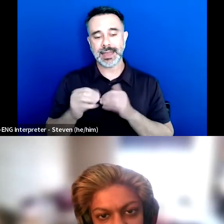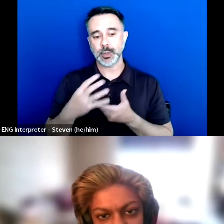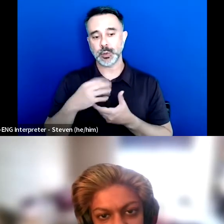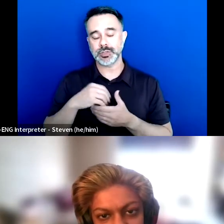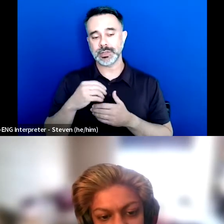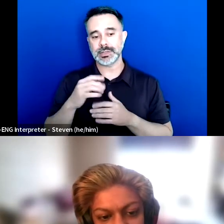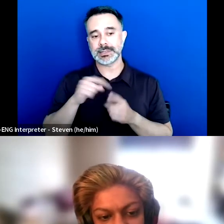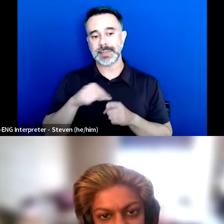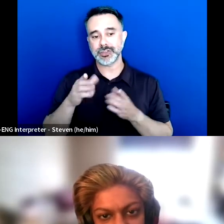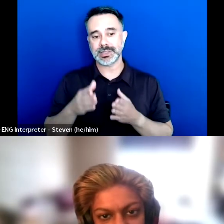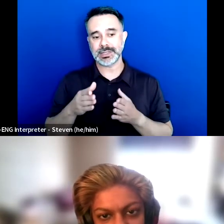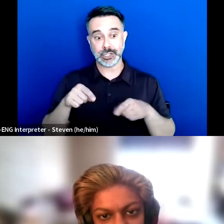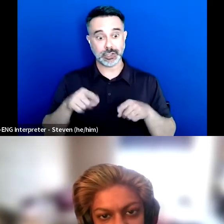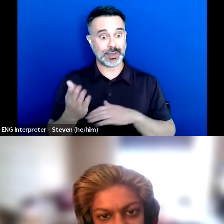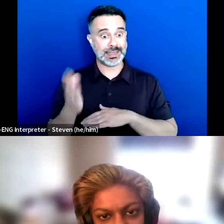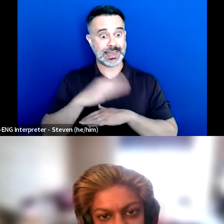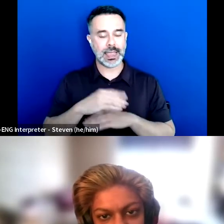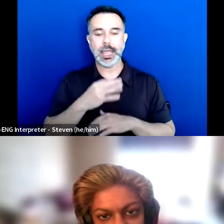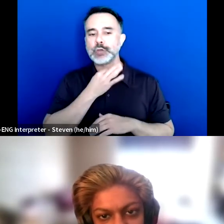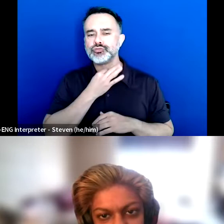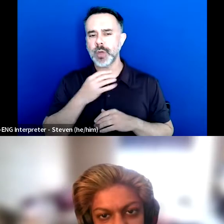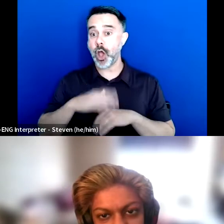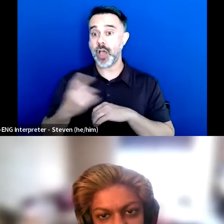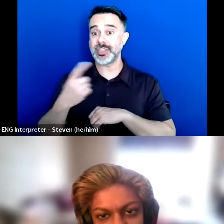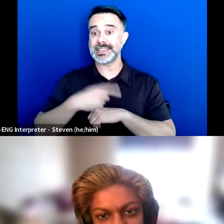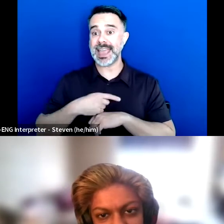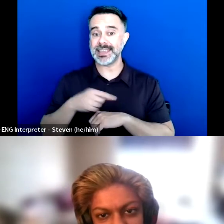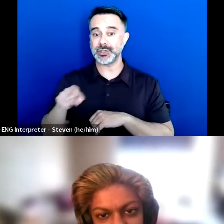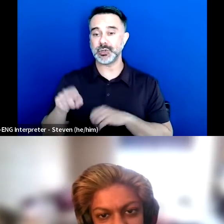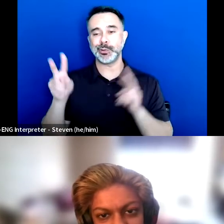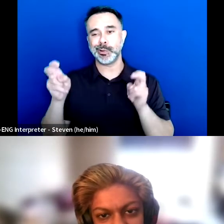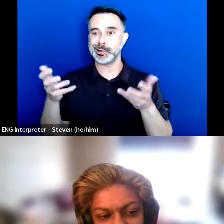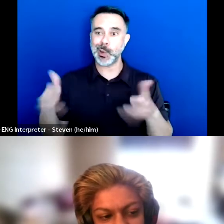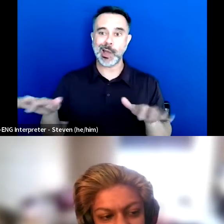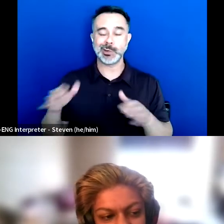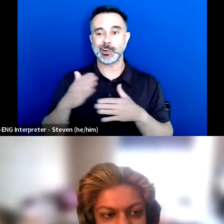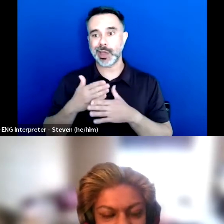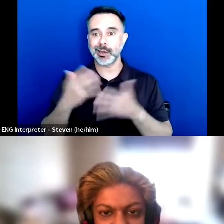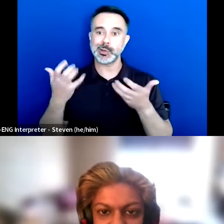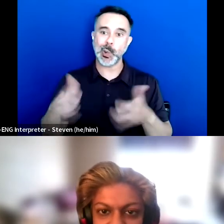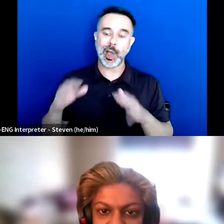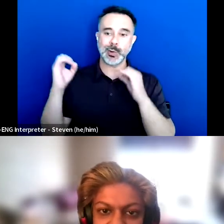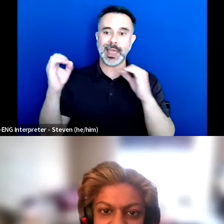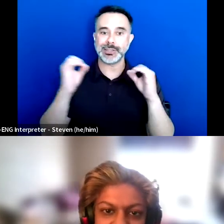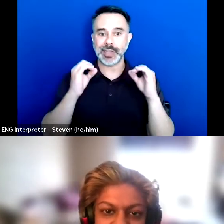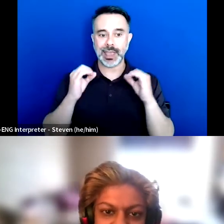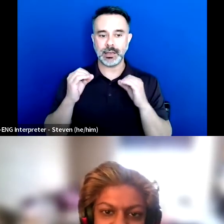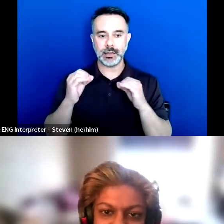I would love to ask what you do on days that you don't want to share or educate, and have a day off.